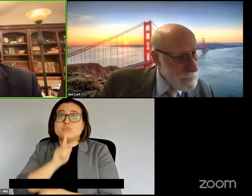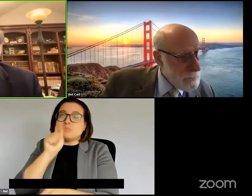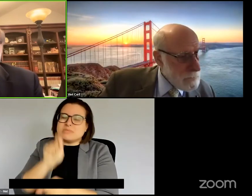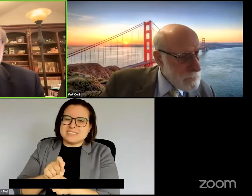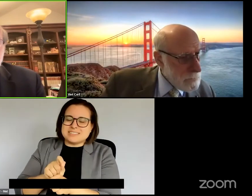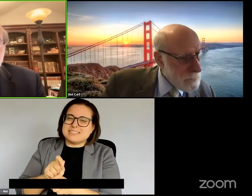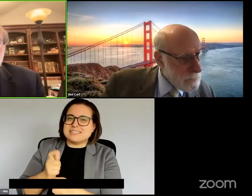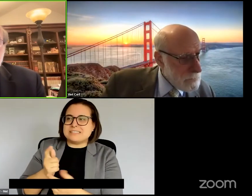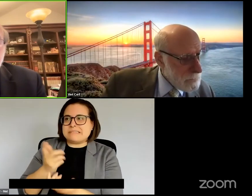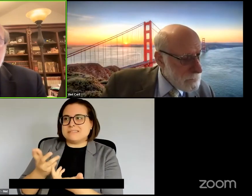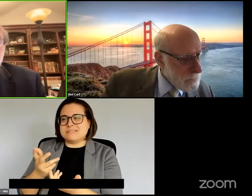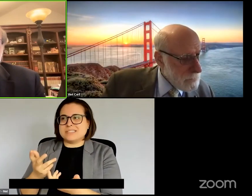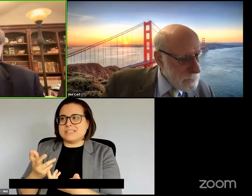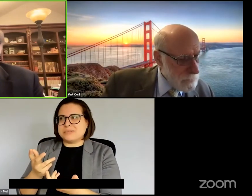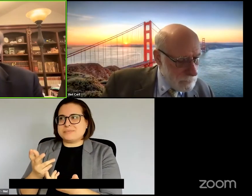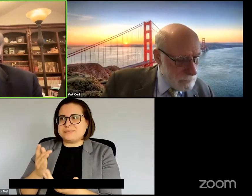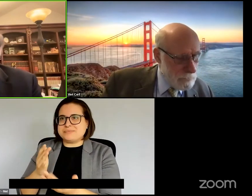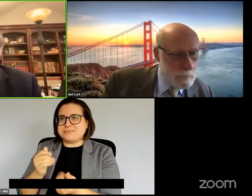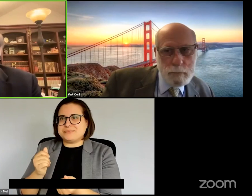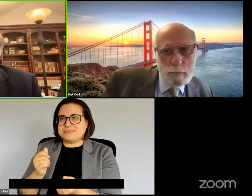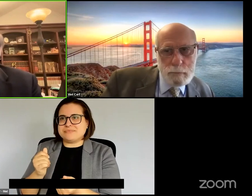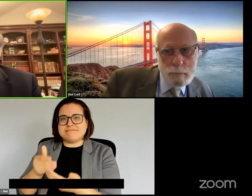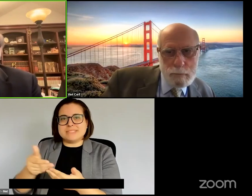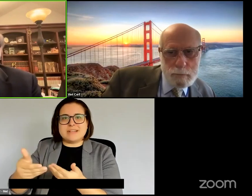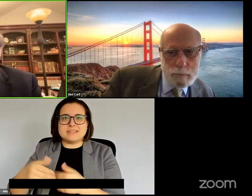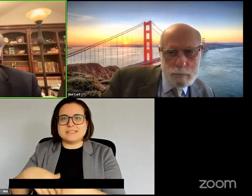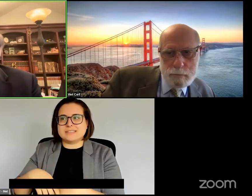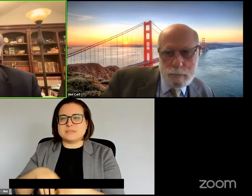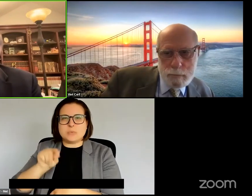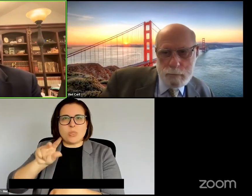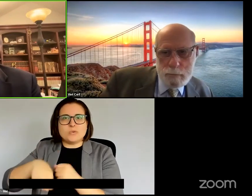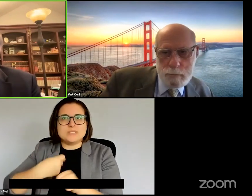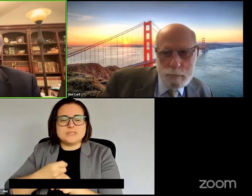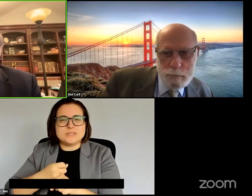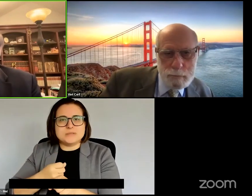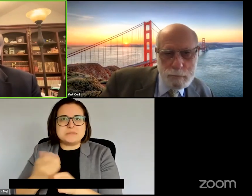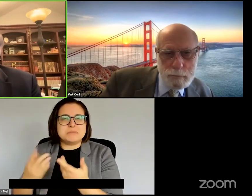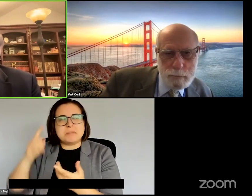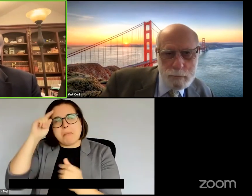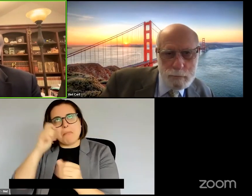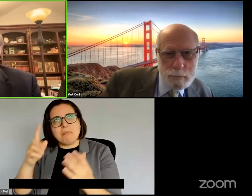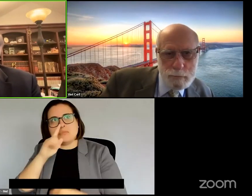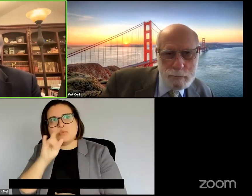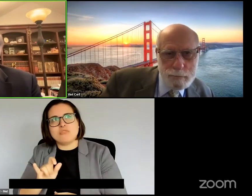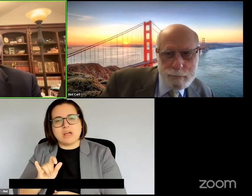what we think might be possible of all of this in the next 20 to 30 years and then what are we going to do about it.